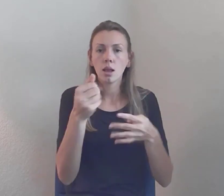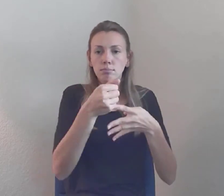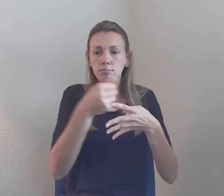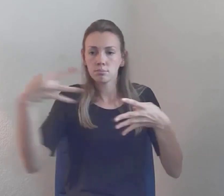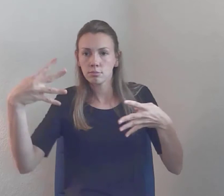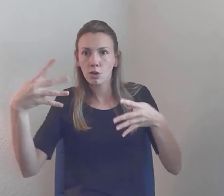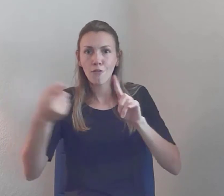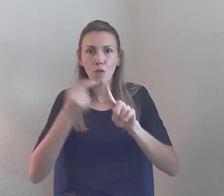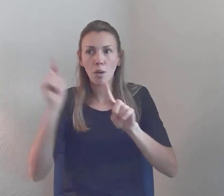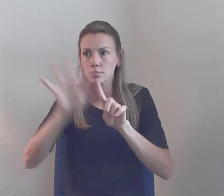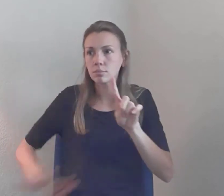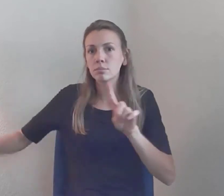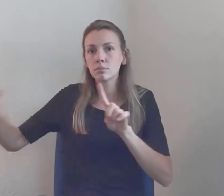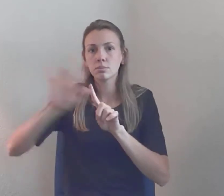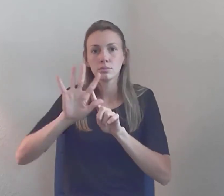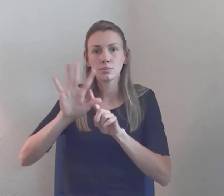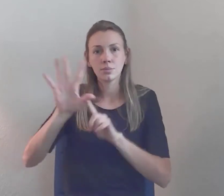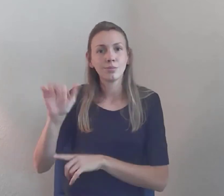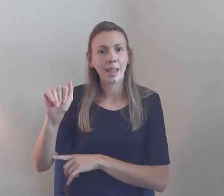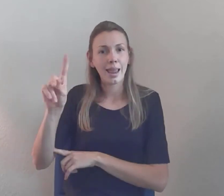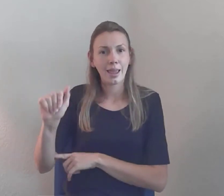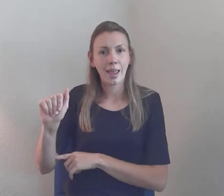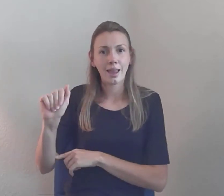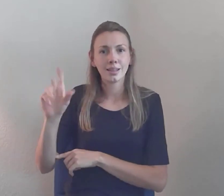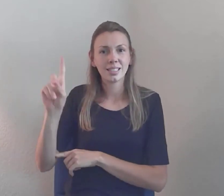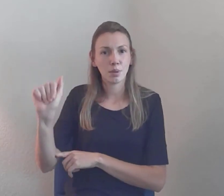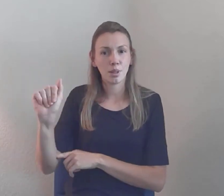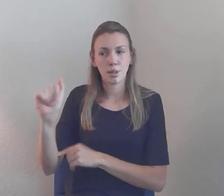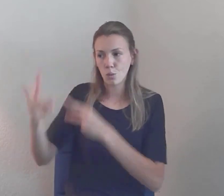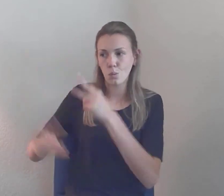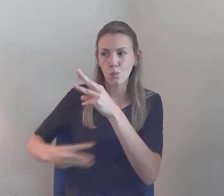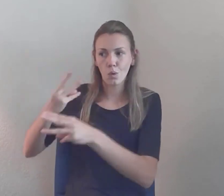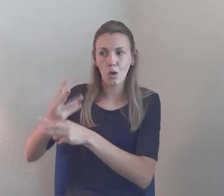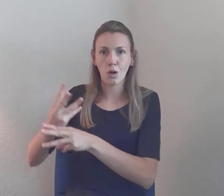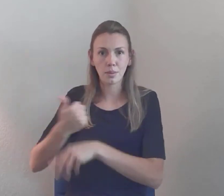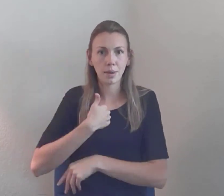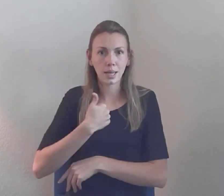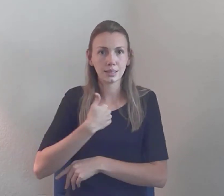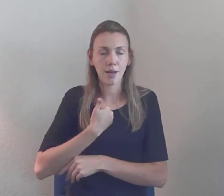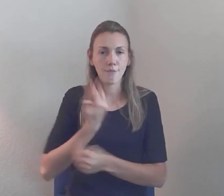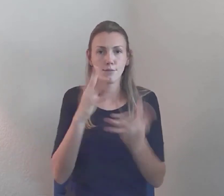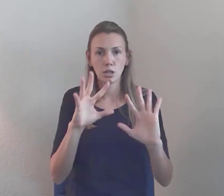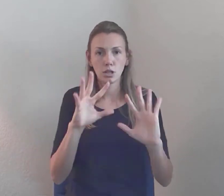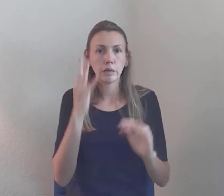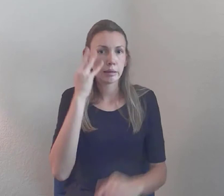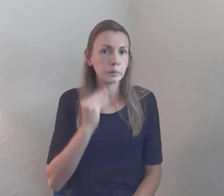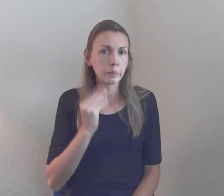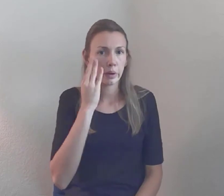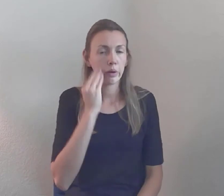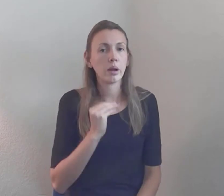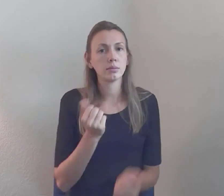while was facing discrimination doing advocacy locally... Include things like... Little things like the passage of the Individuals